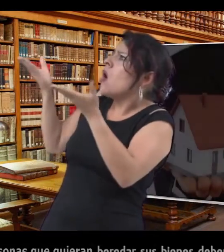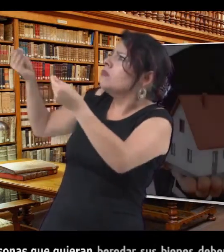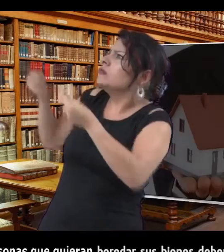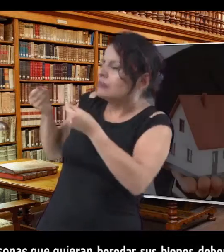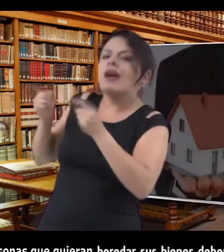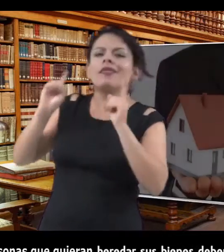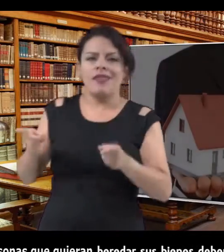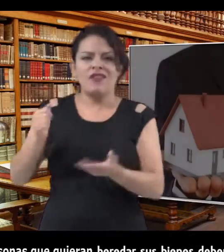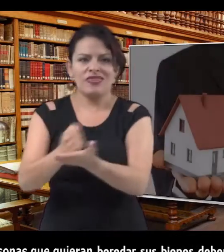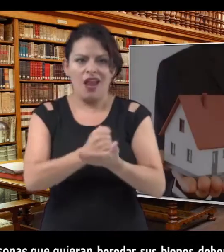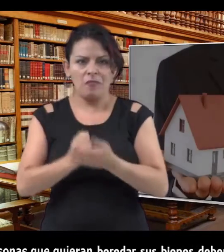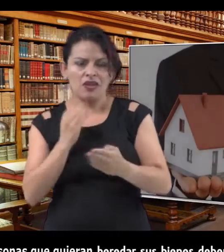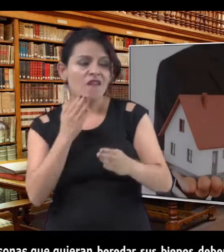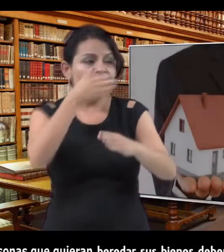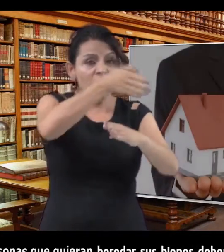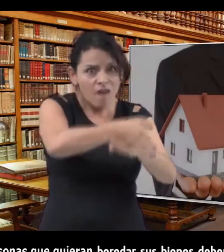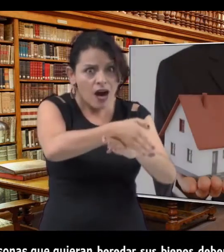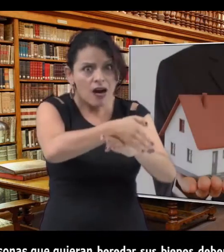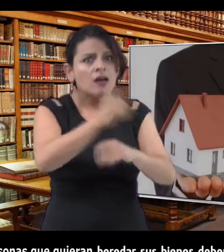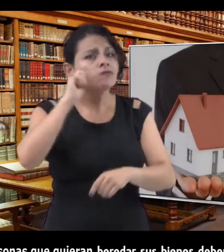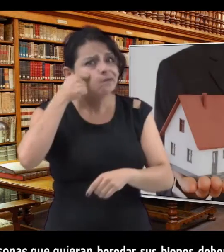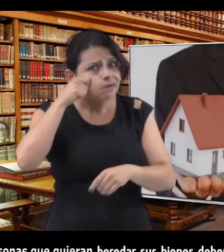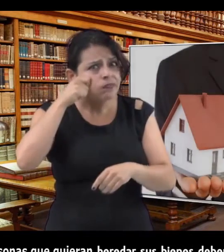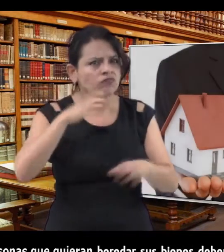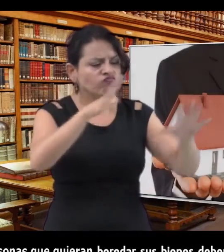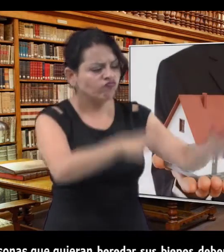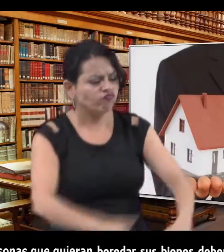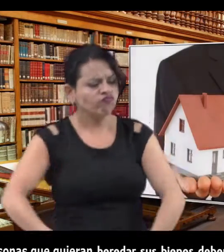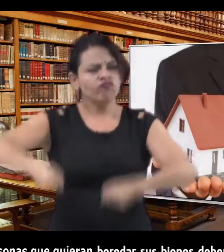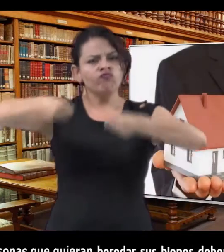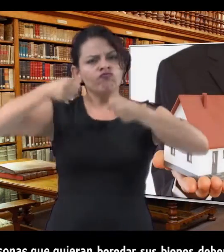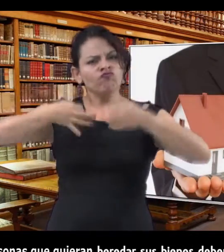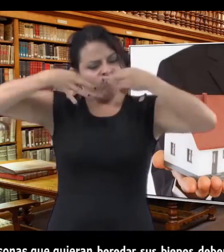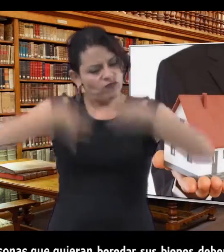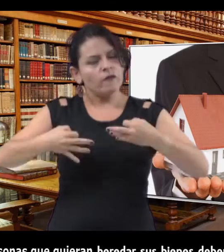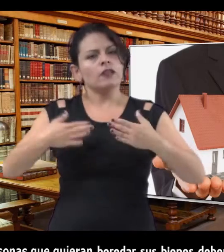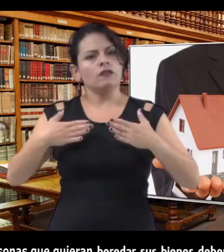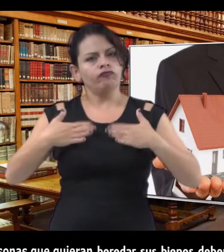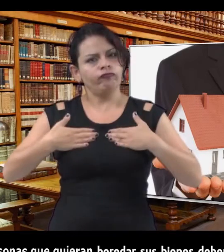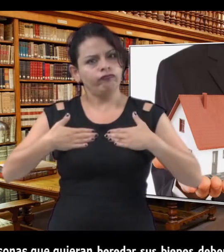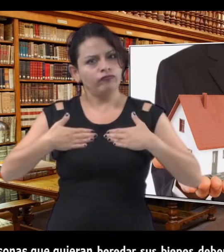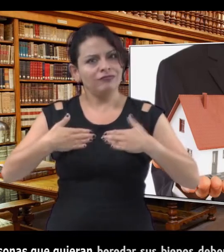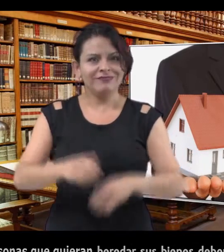People wishing to inherit those properties shall make procedures to obtain the "posesión efectiva".